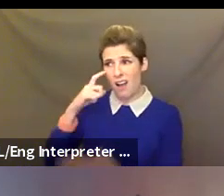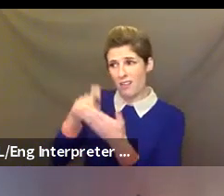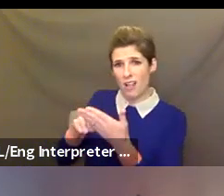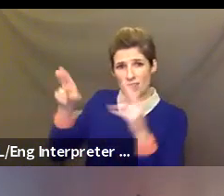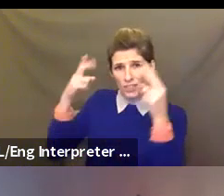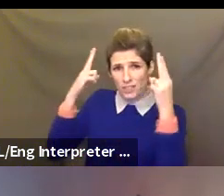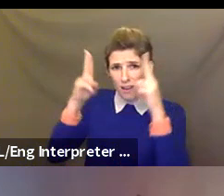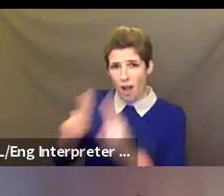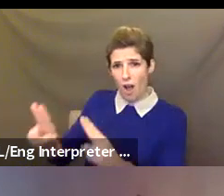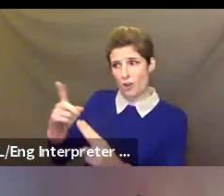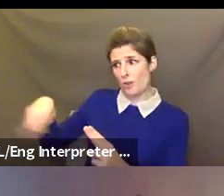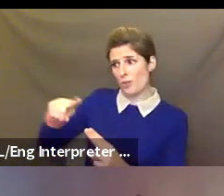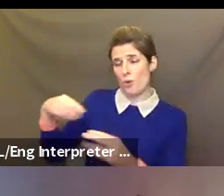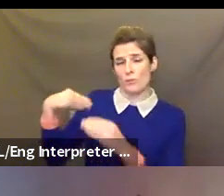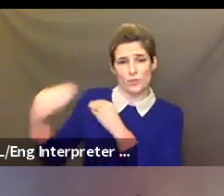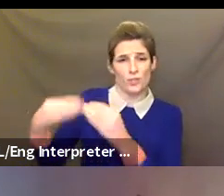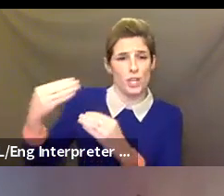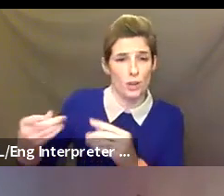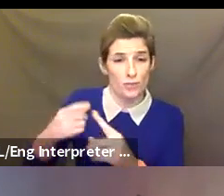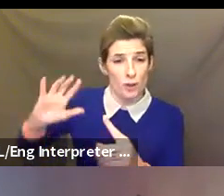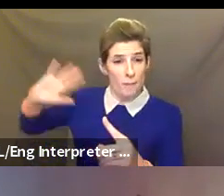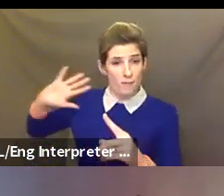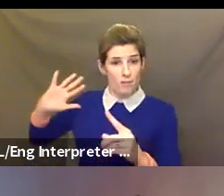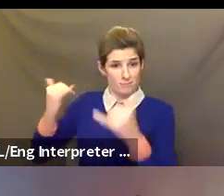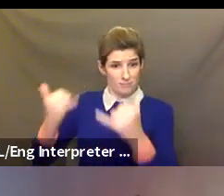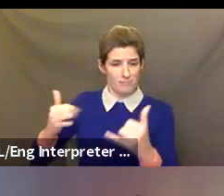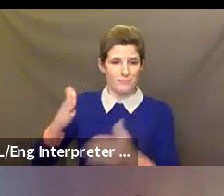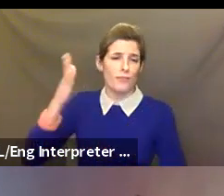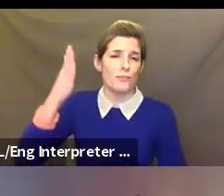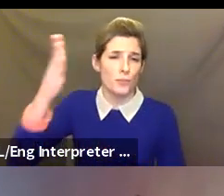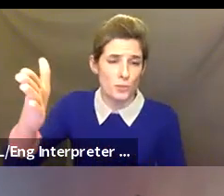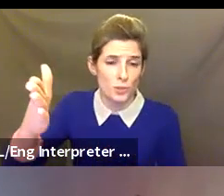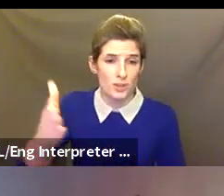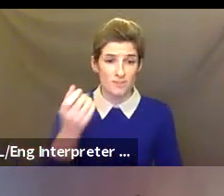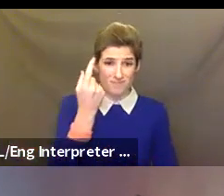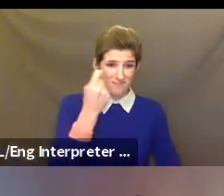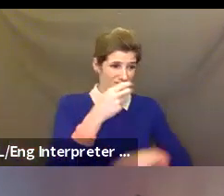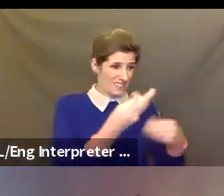was stolen land, there were stolen people. I want to honor the generations of displaced and enslaved people that built and